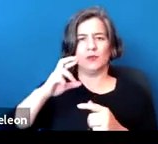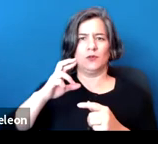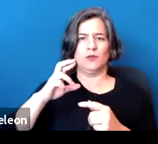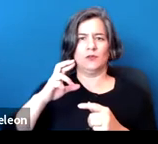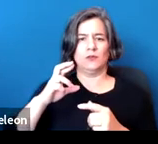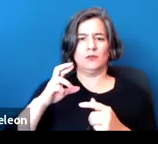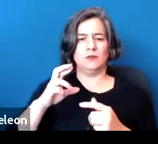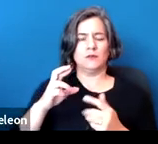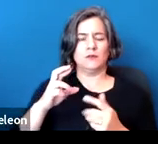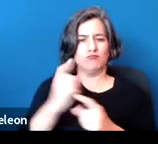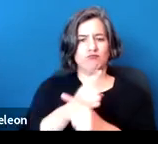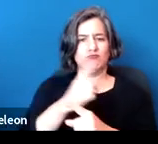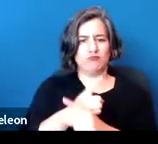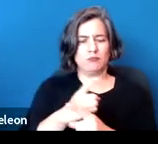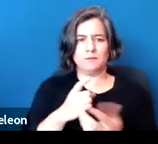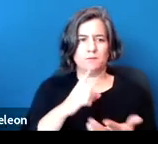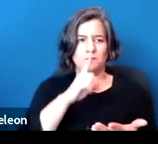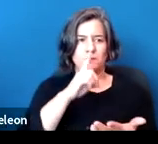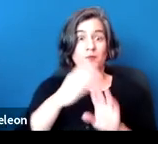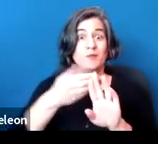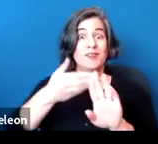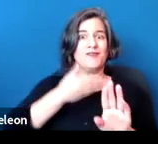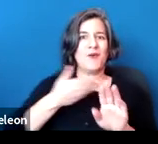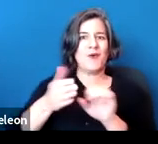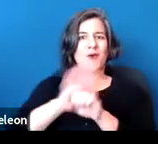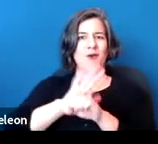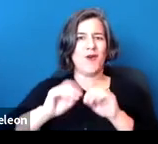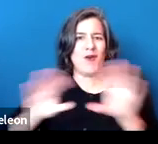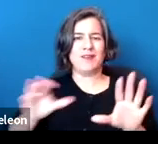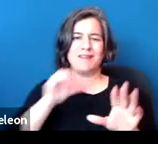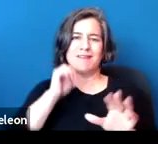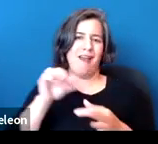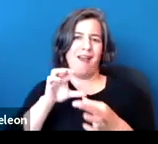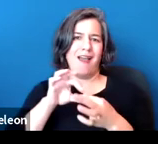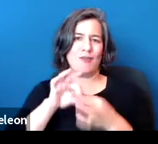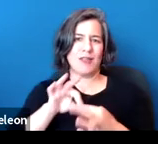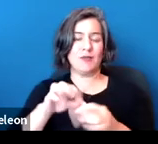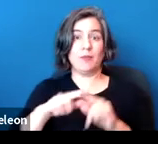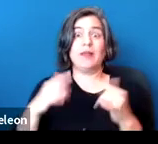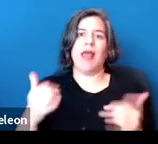at all have been relevant before the pandemic, things like inability to go